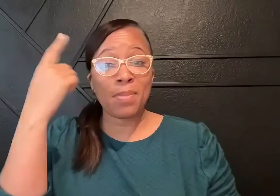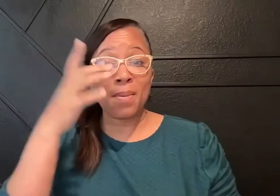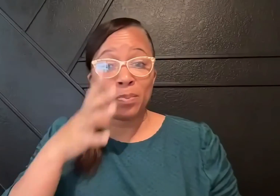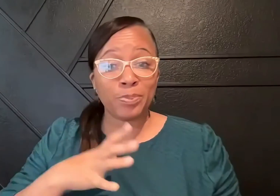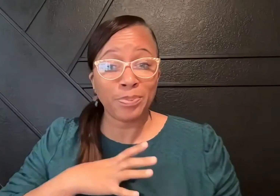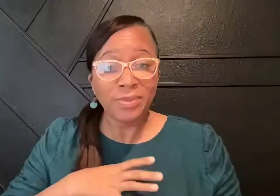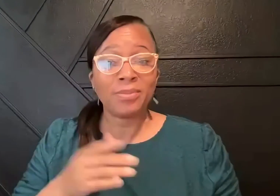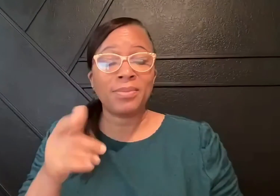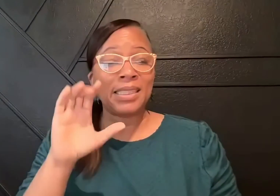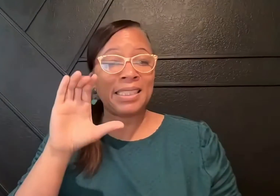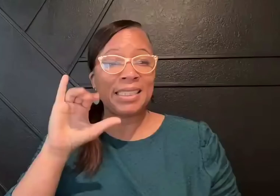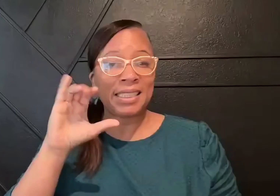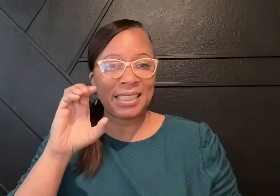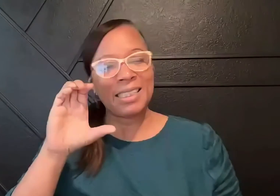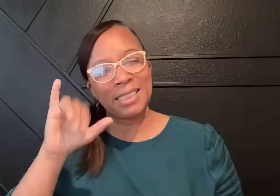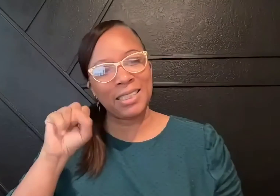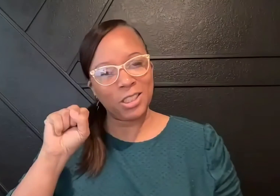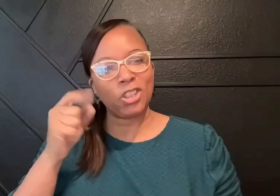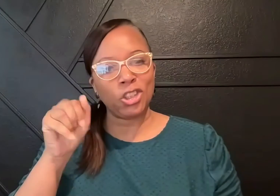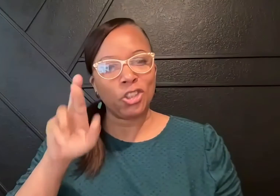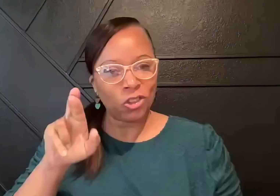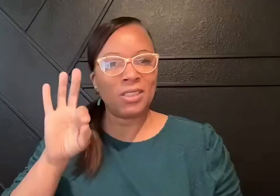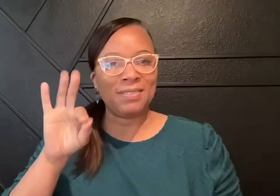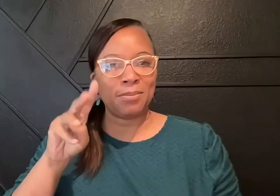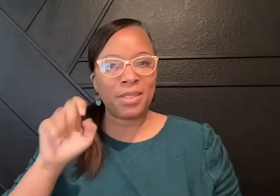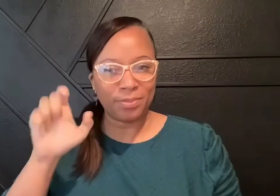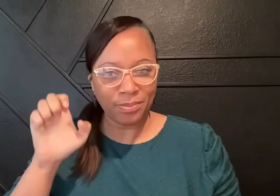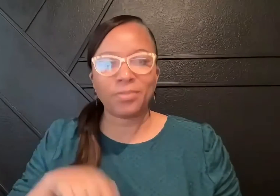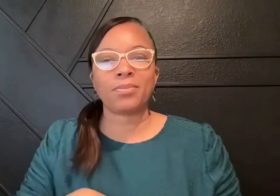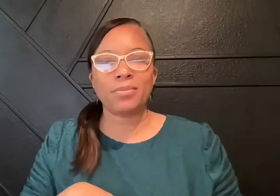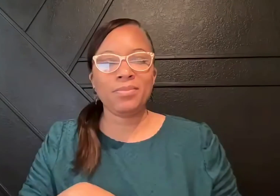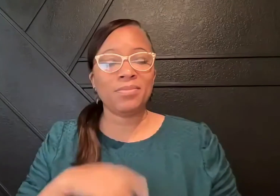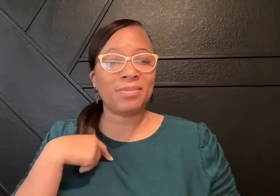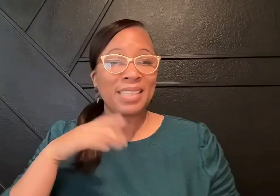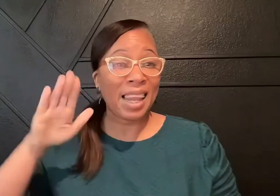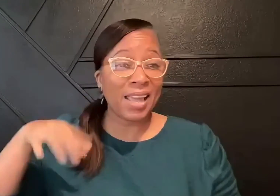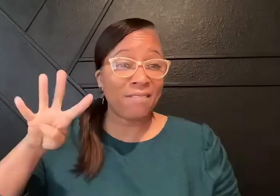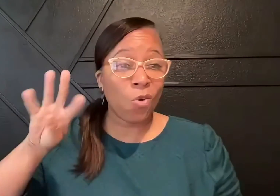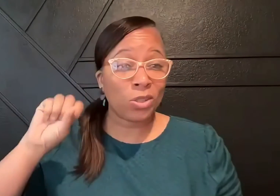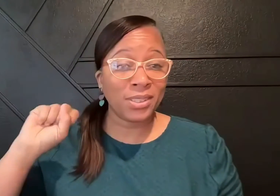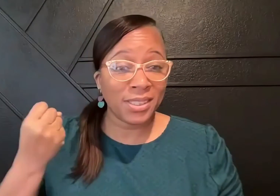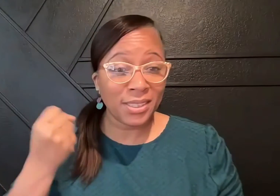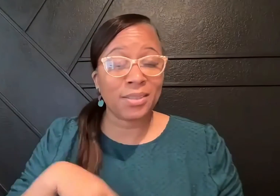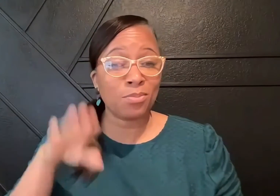My visual description, I am a Black woman, cisgender, femme,